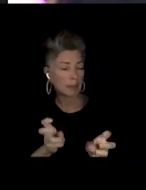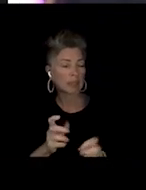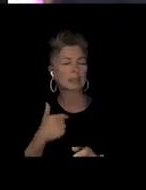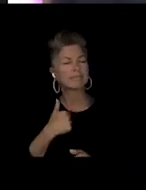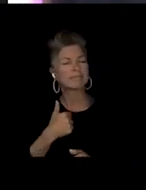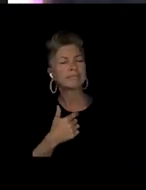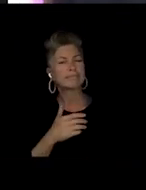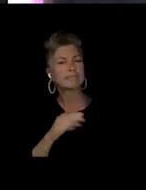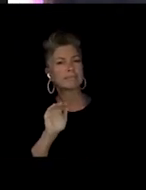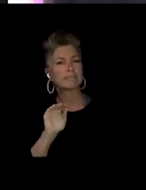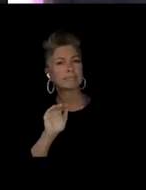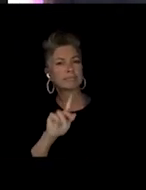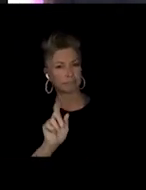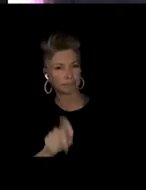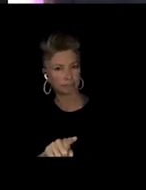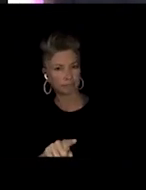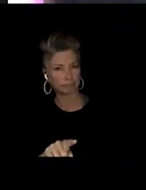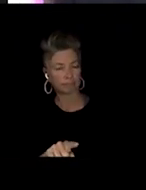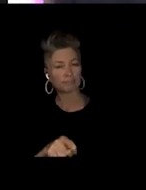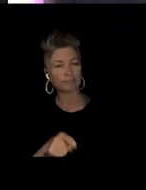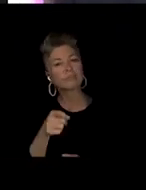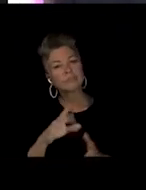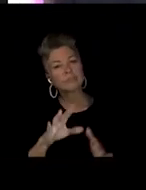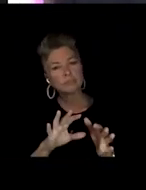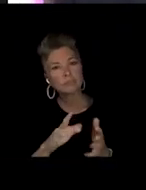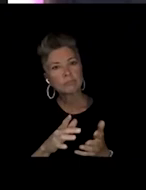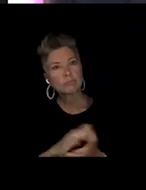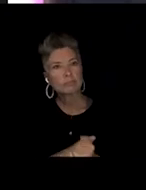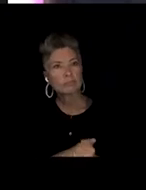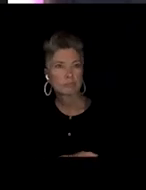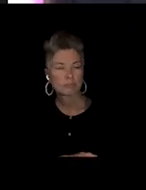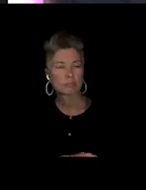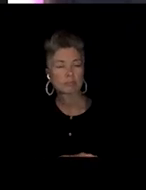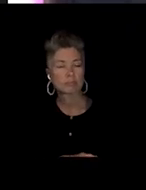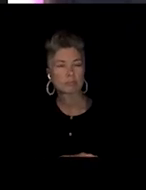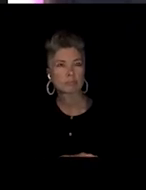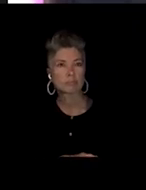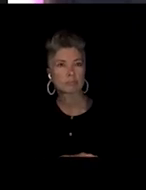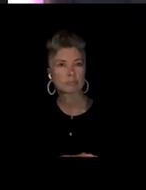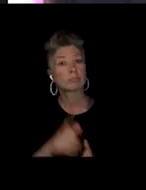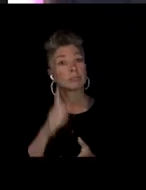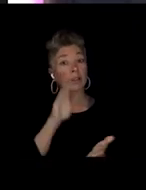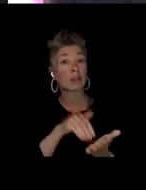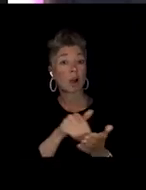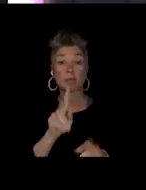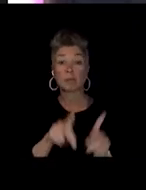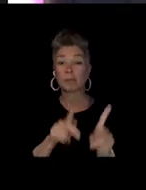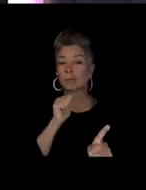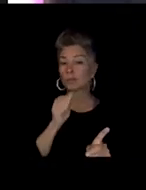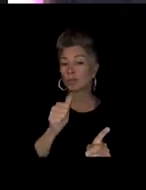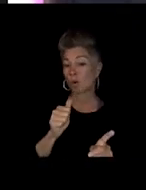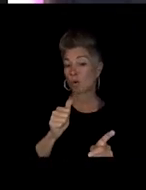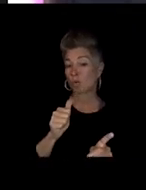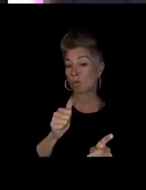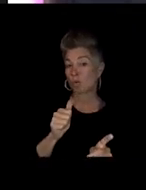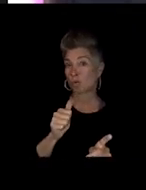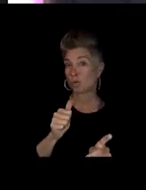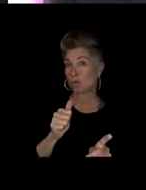kinda like what you were saying, like I think a lot of times people don't think of Milwaukee or as Wisconsin as